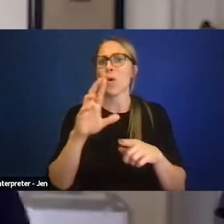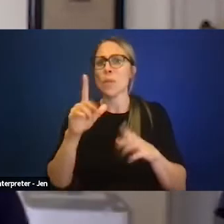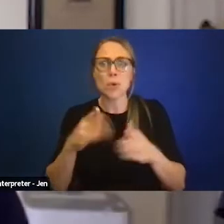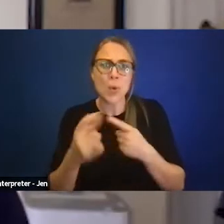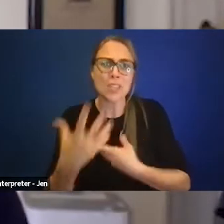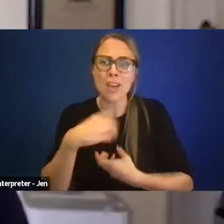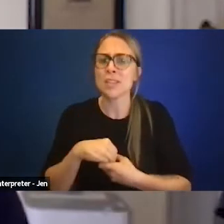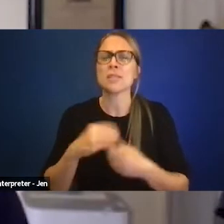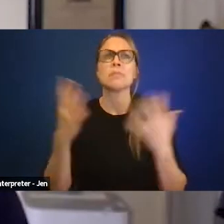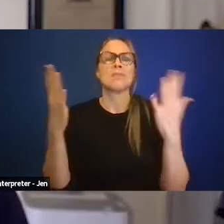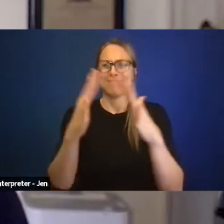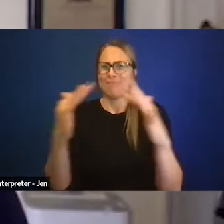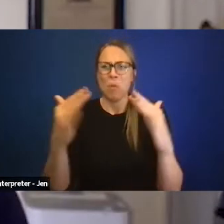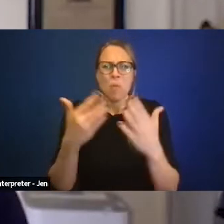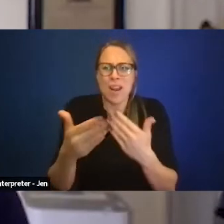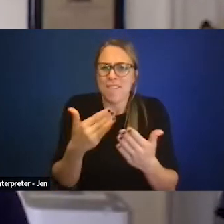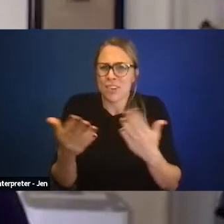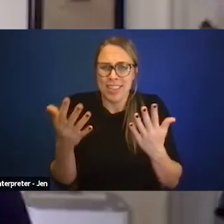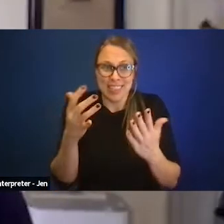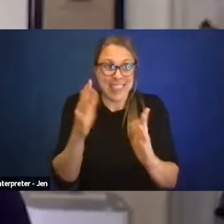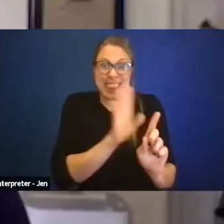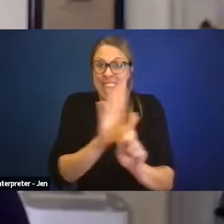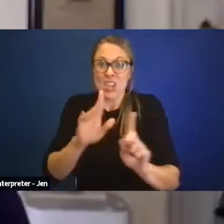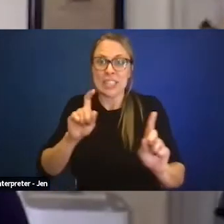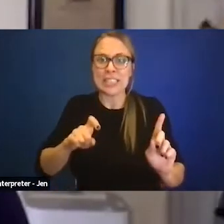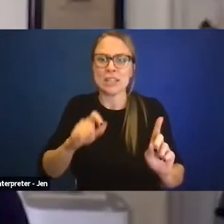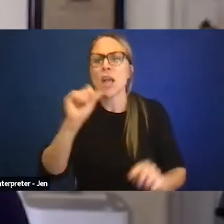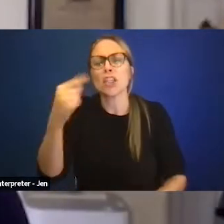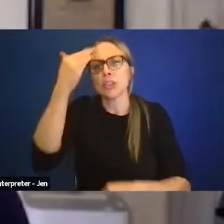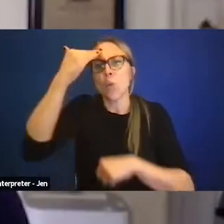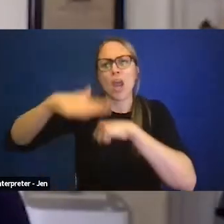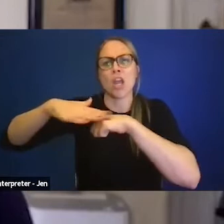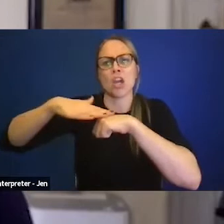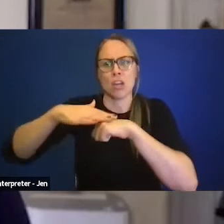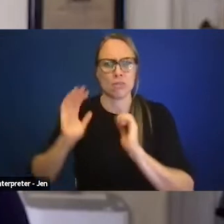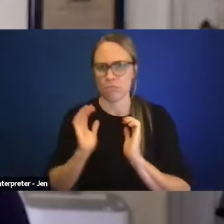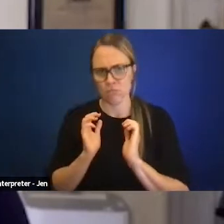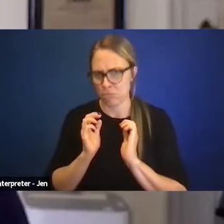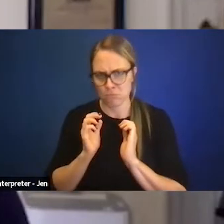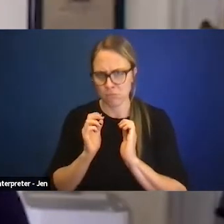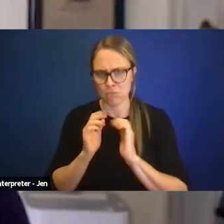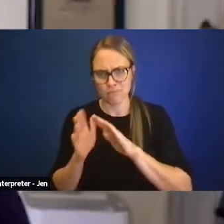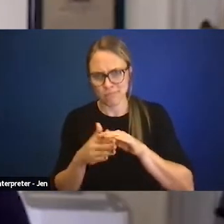we need to go beyond awareness. We need to be able to say I am more knowledgeable.